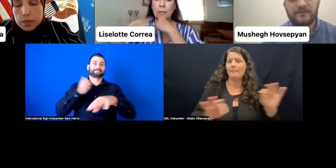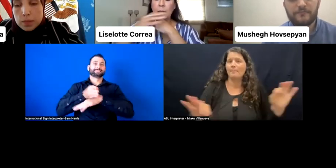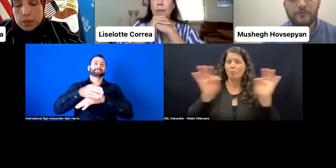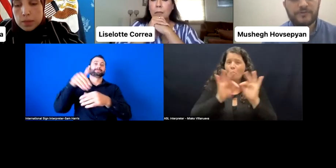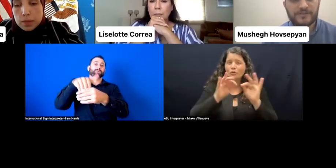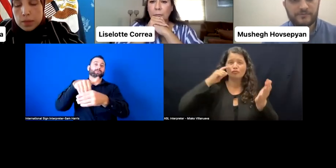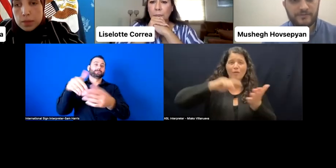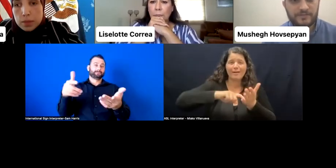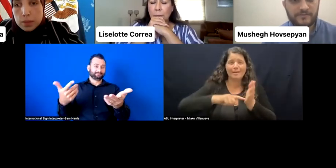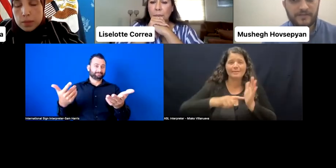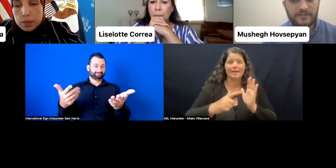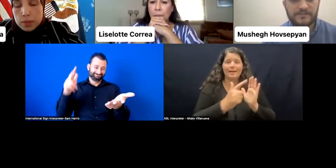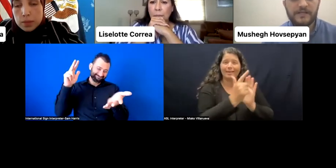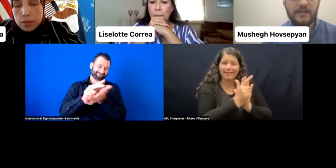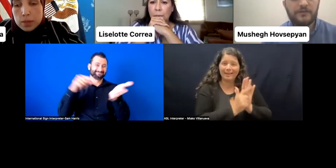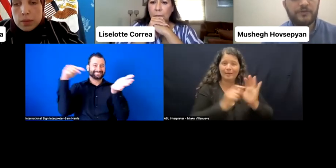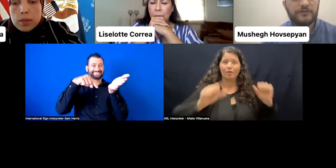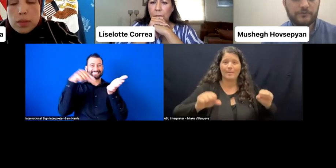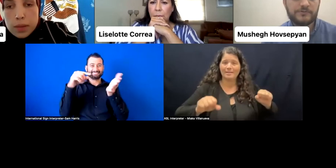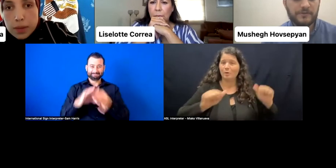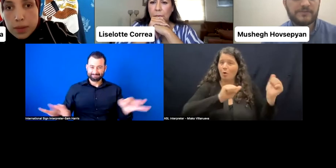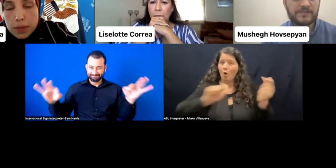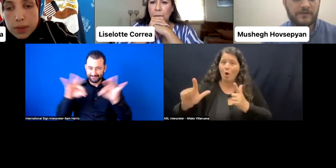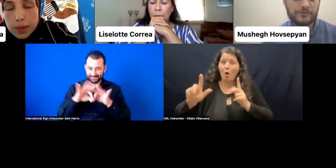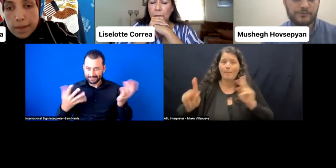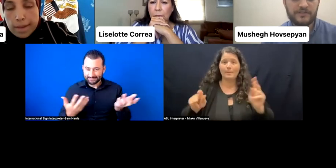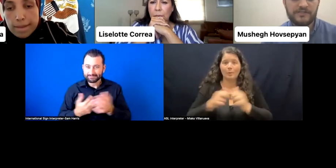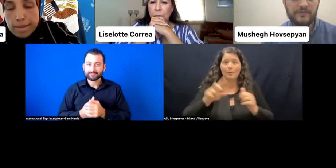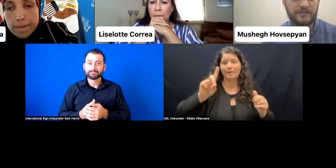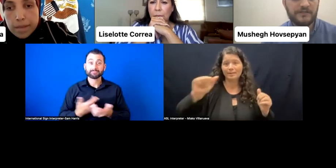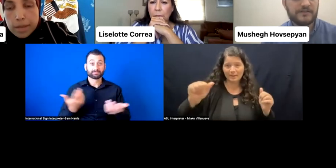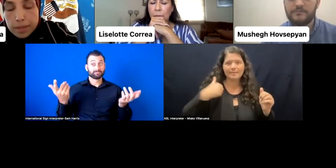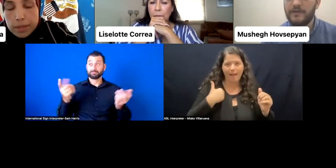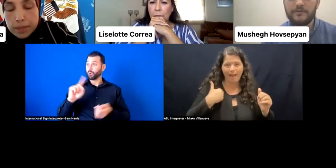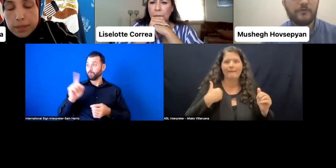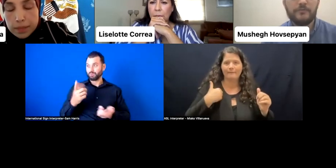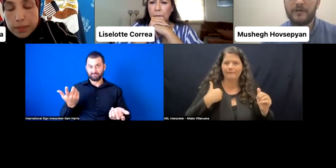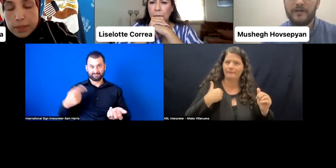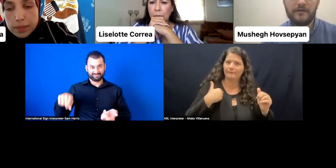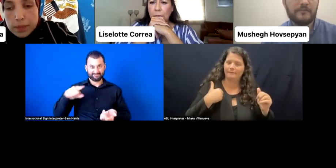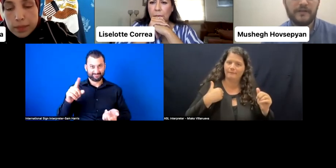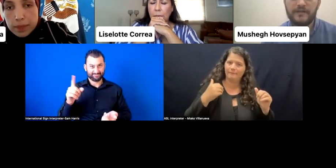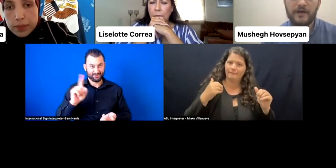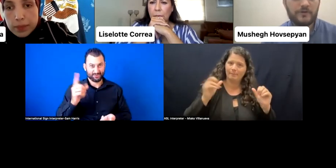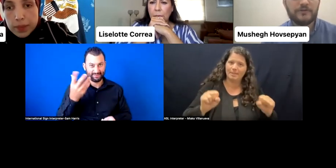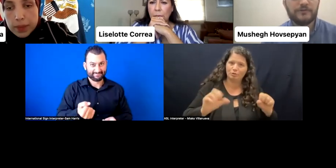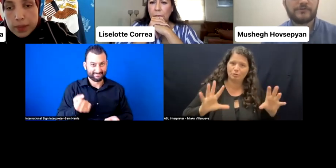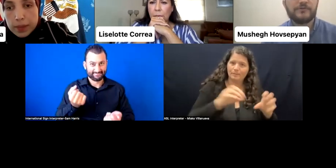of all persons with disabilities, including those with psychosocial disabilities. As you may know, in our country also,